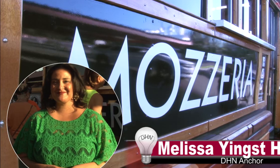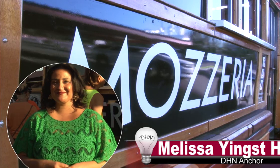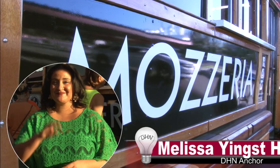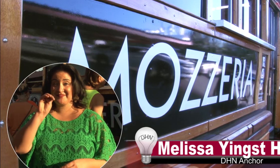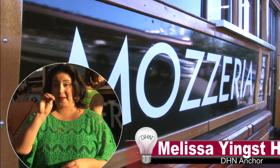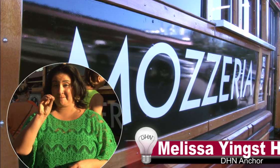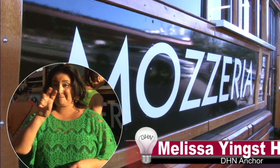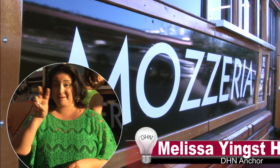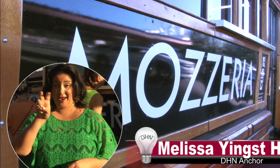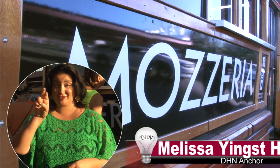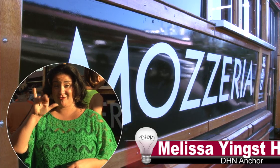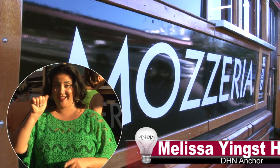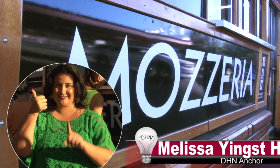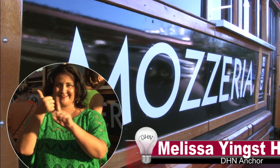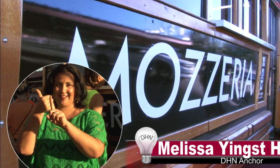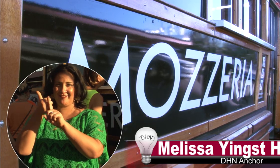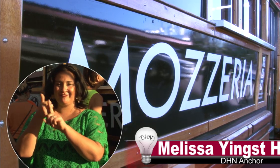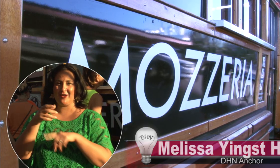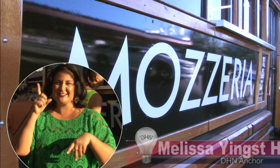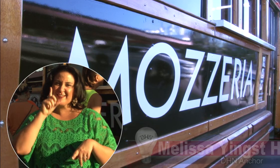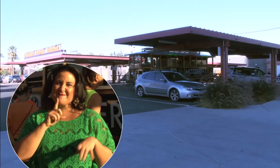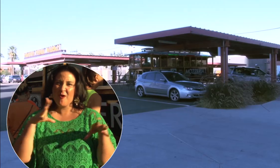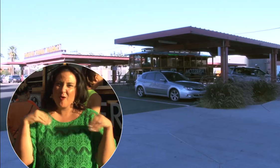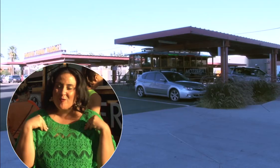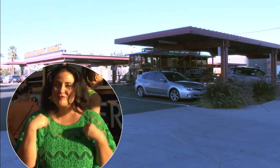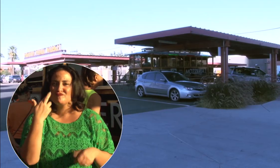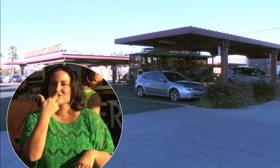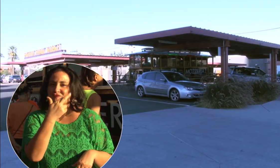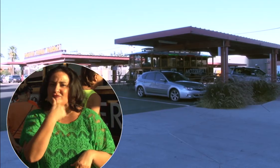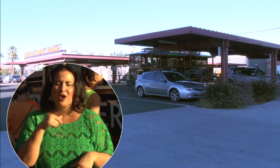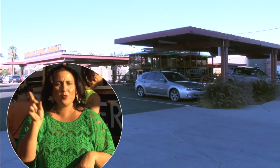Mozzeria is a Deaf owned restaurant out of San Francisco, California.